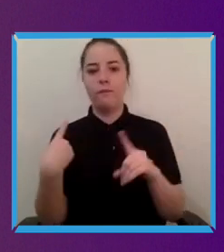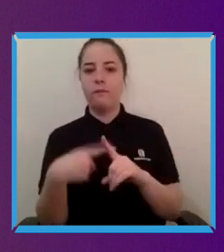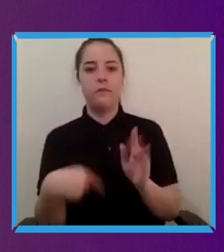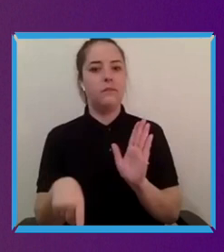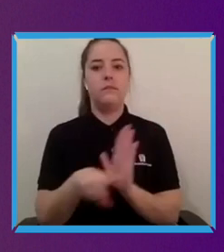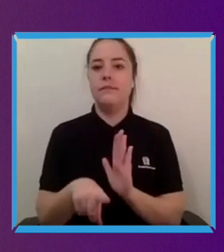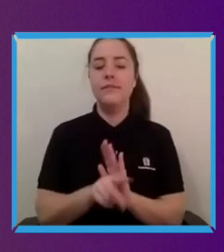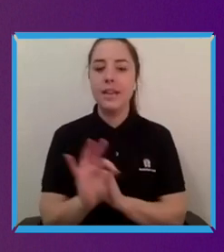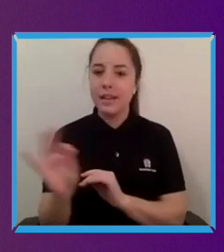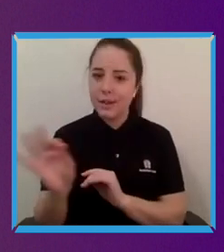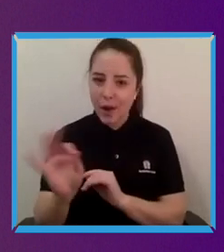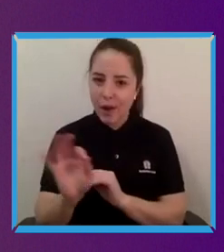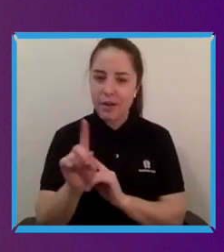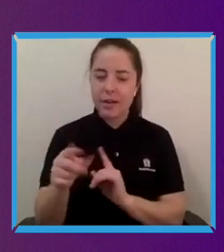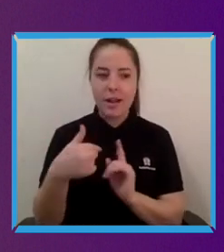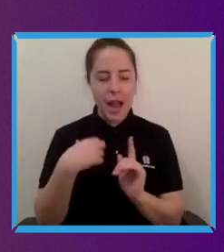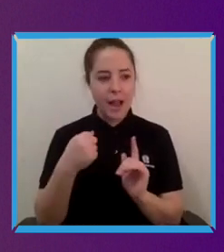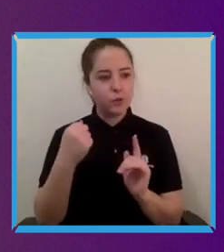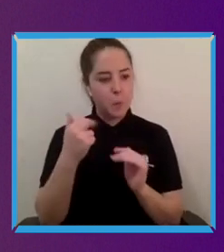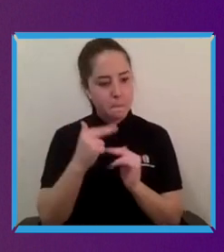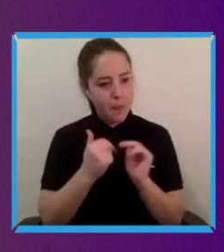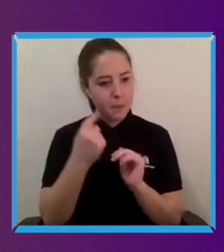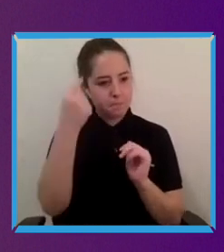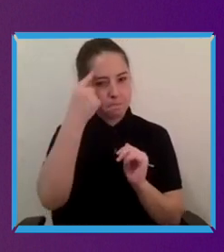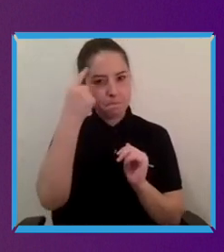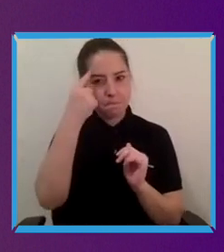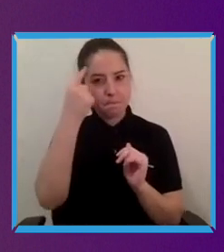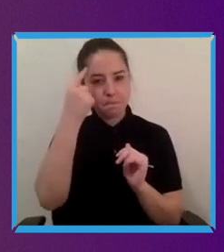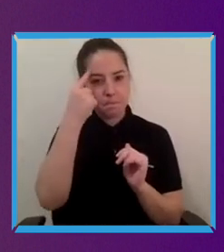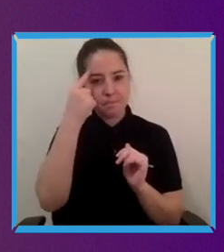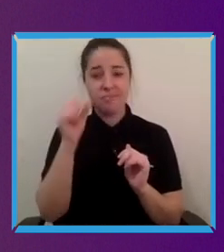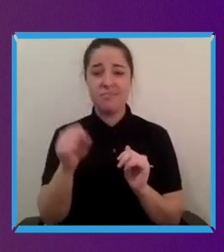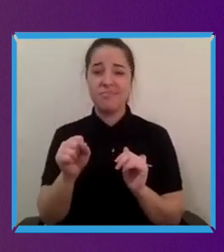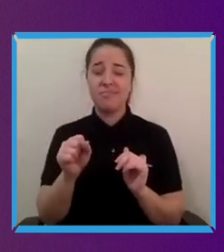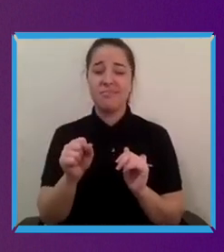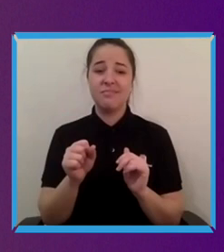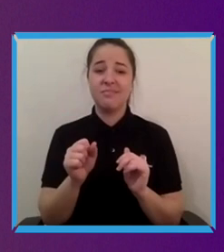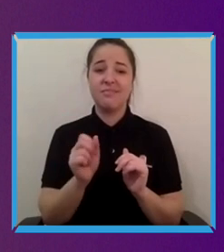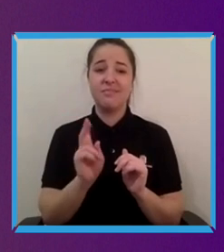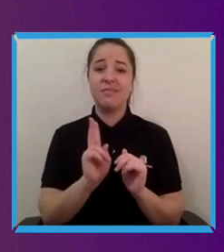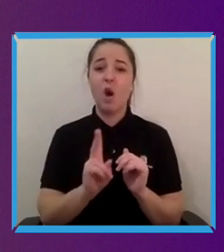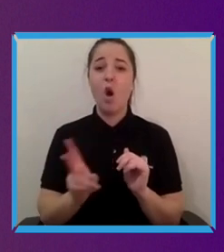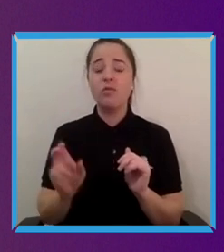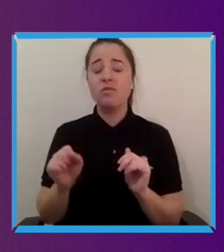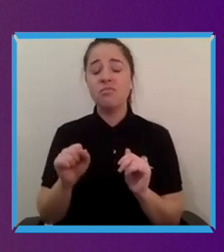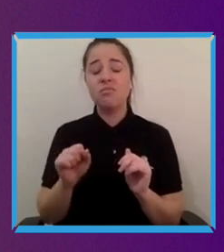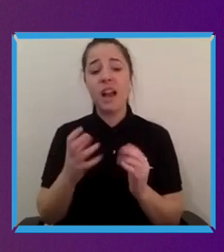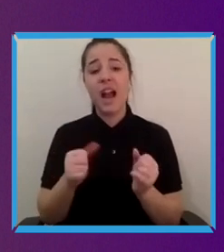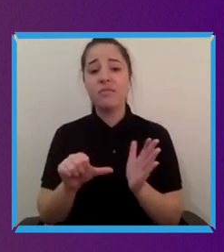or an advantage. Like of course it carries you know objective things that are difficult but I think at the end of the day it is